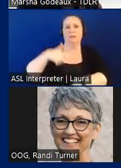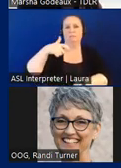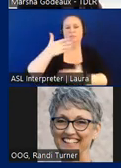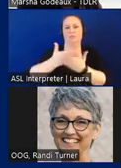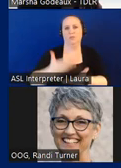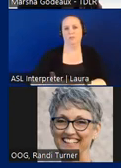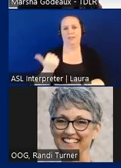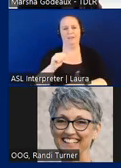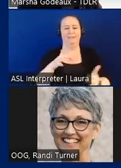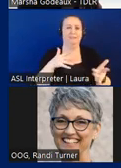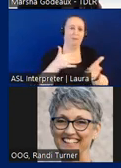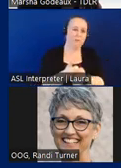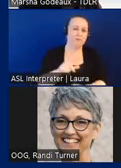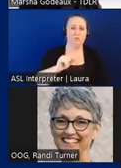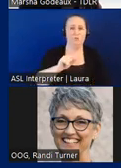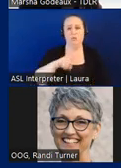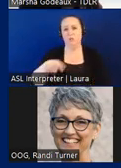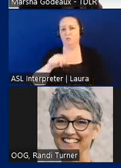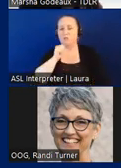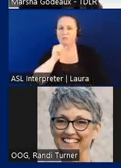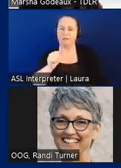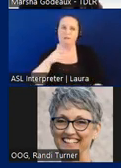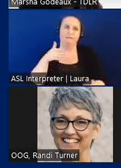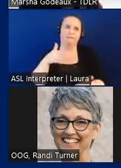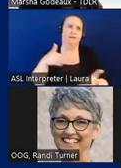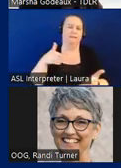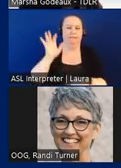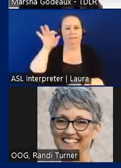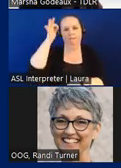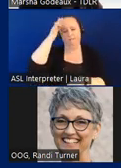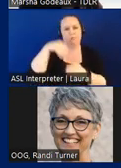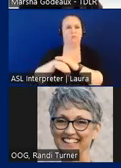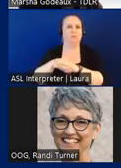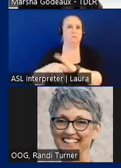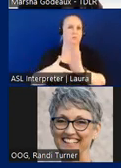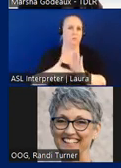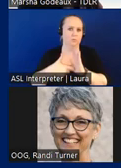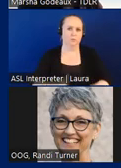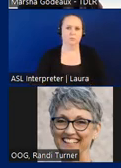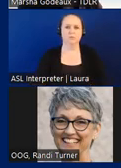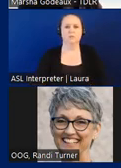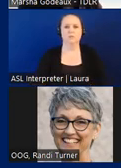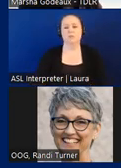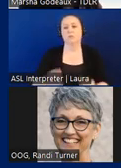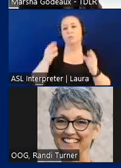2022 task do not violate federal accessibility requirements for hopefully a future equivalent